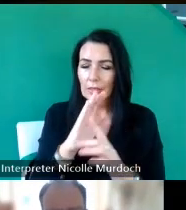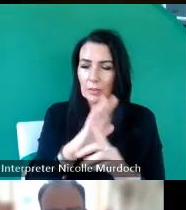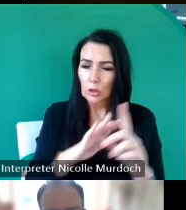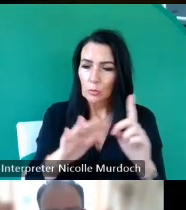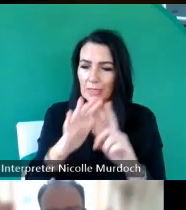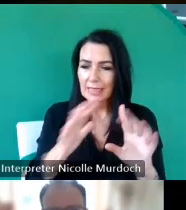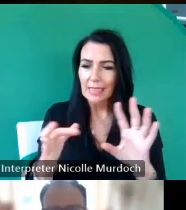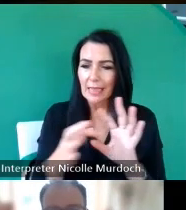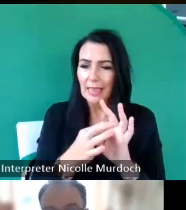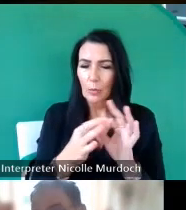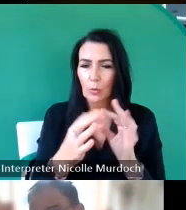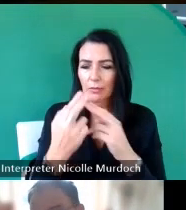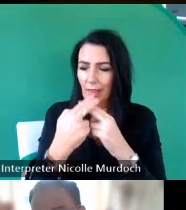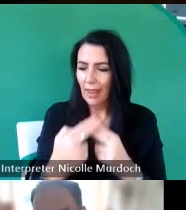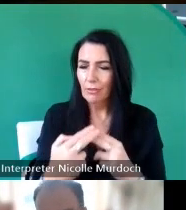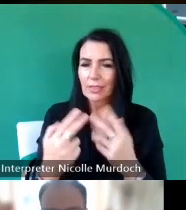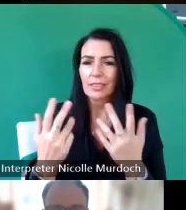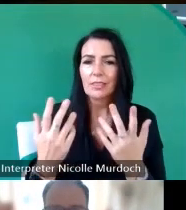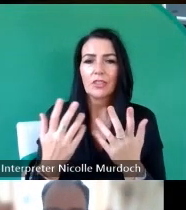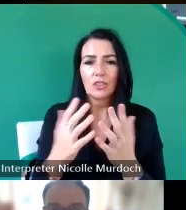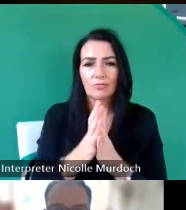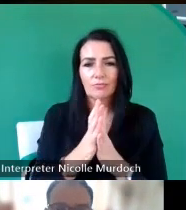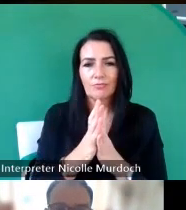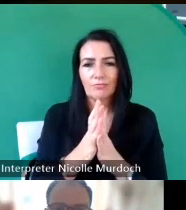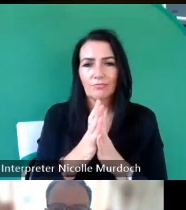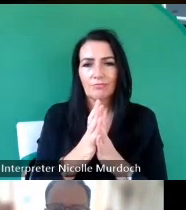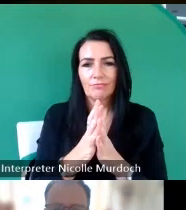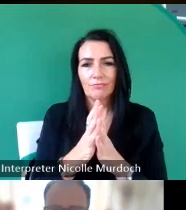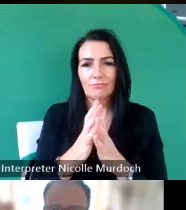s of Heritage intangible cultural heritage if you like vernacular culture probably more